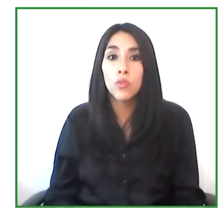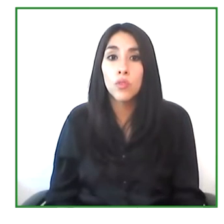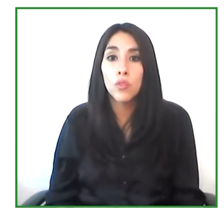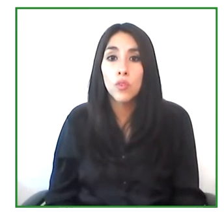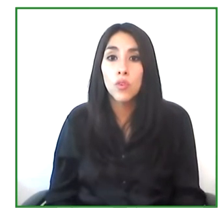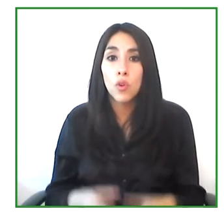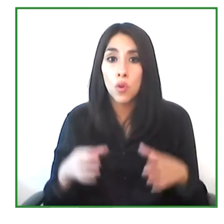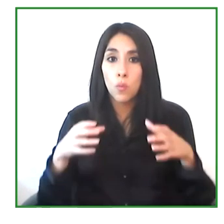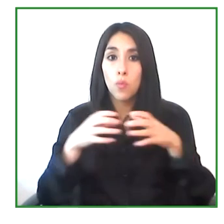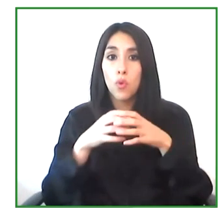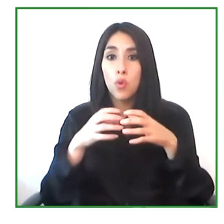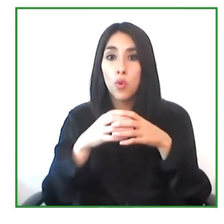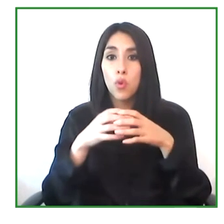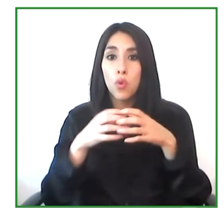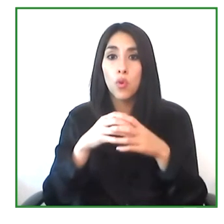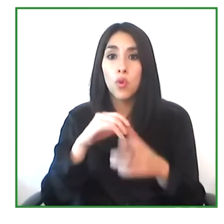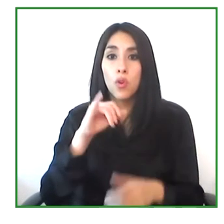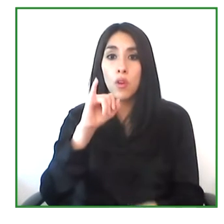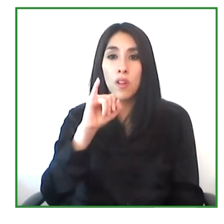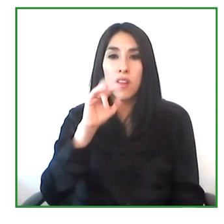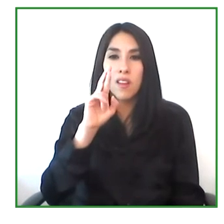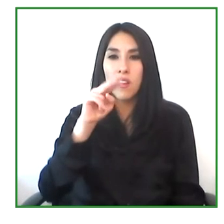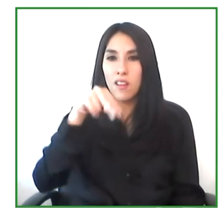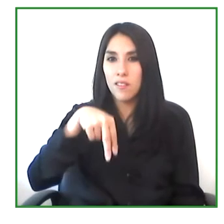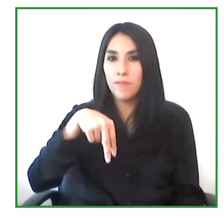So I think all of our relations with anna pak.